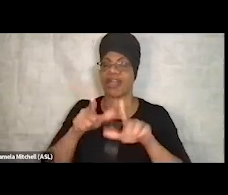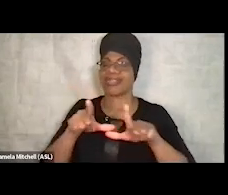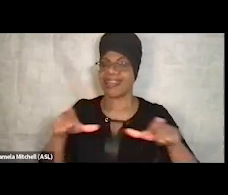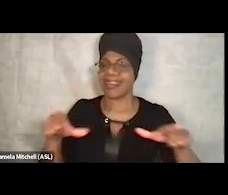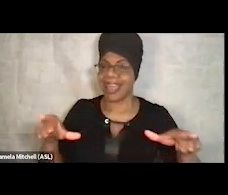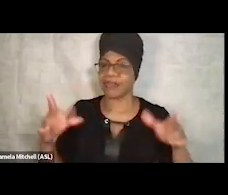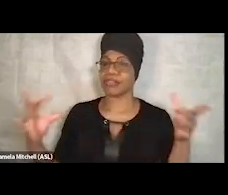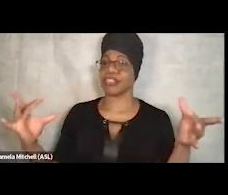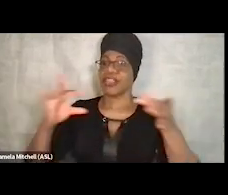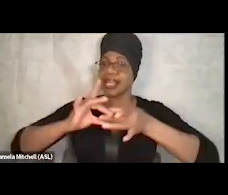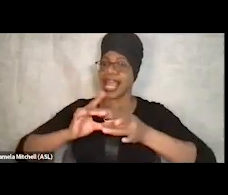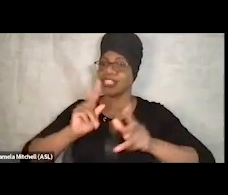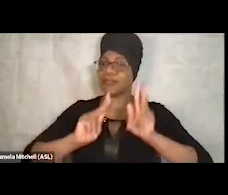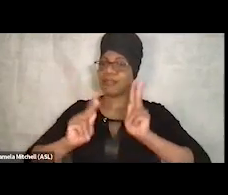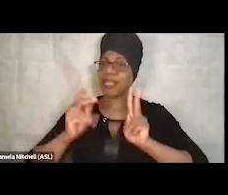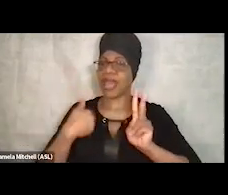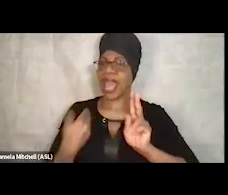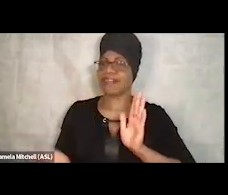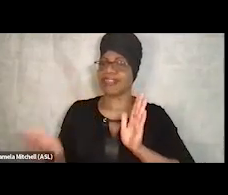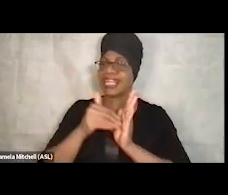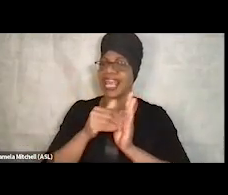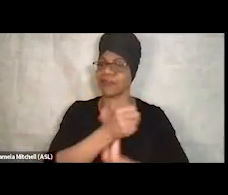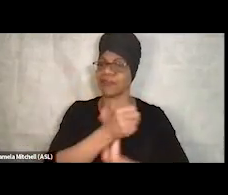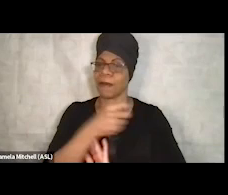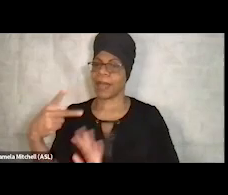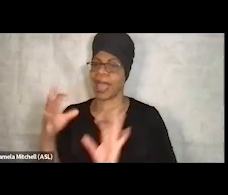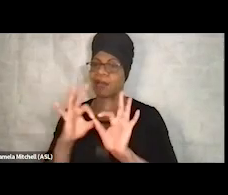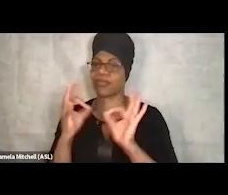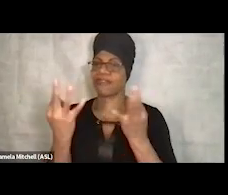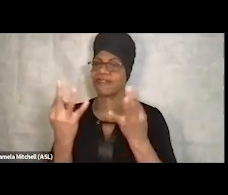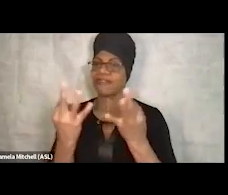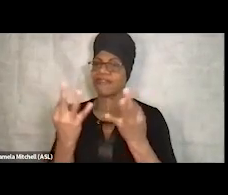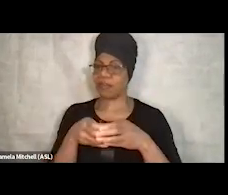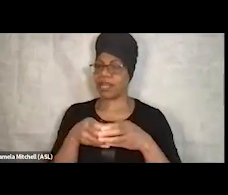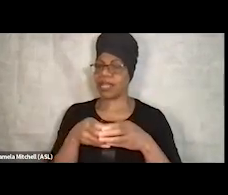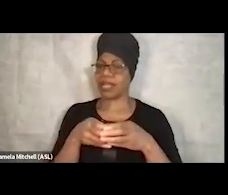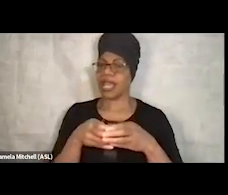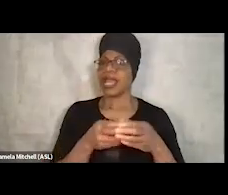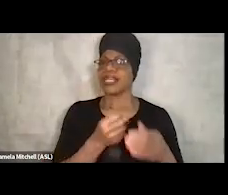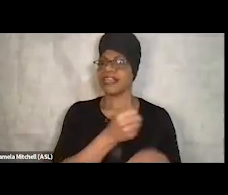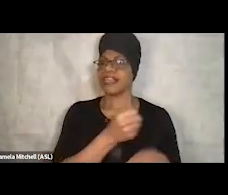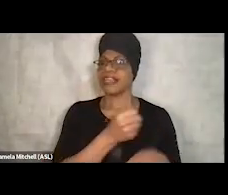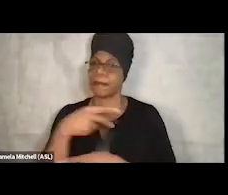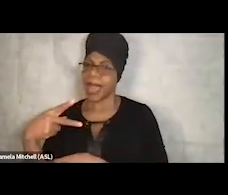the being reunited with their family, giving back, beginning to support people earlier in the program.